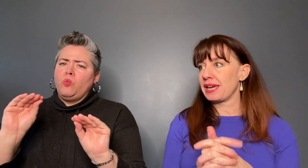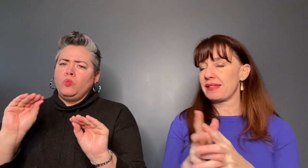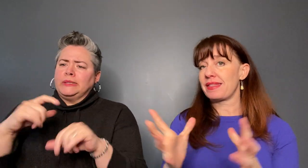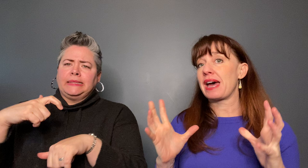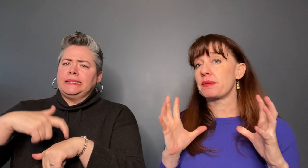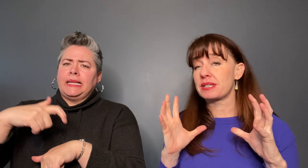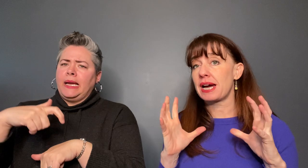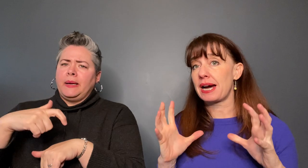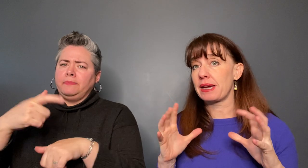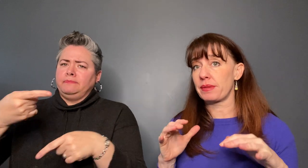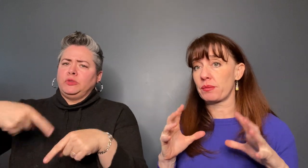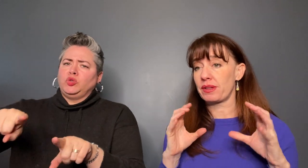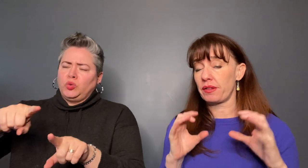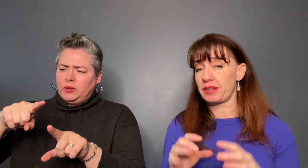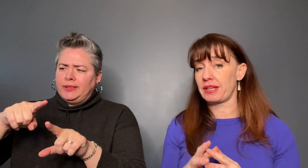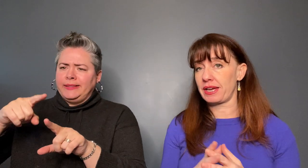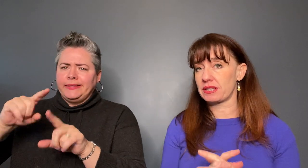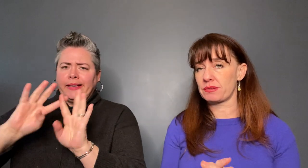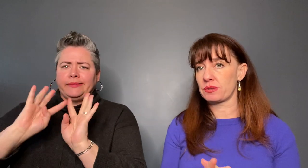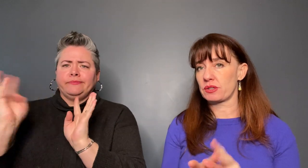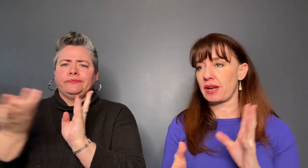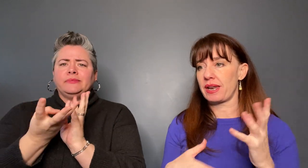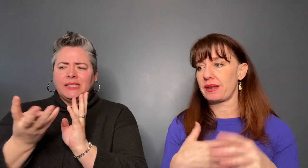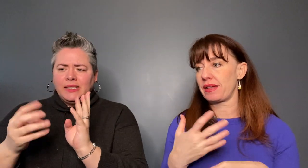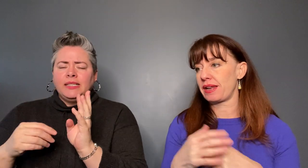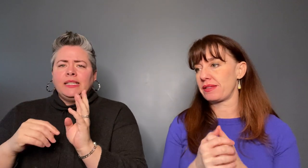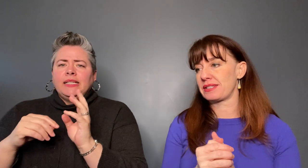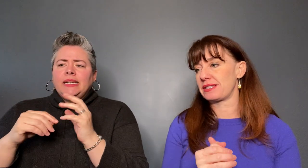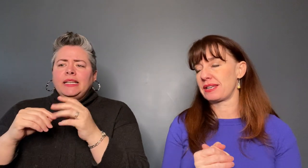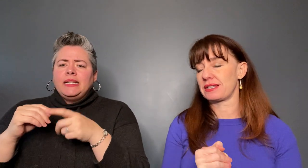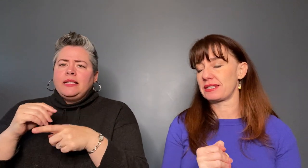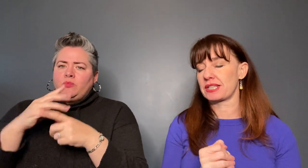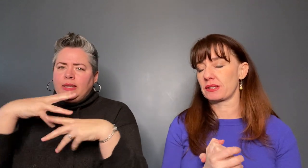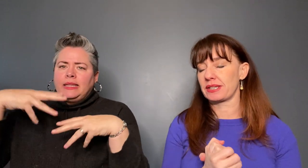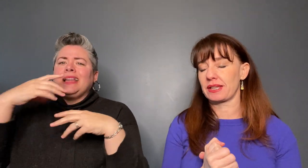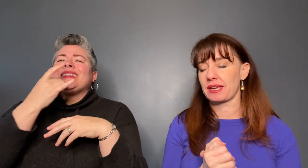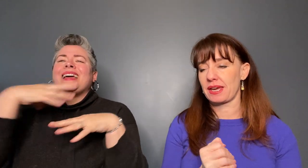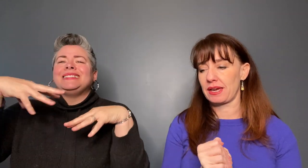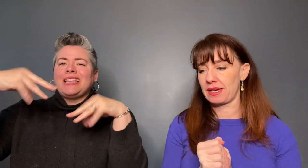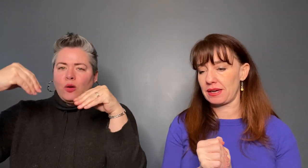when all of the lights turn off and this isn't necessarily